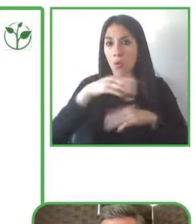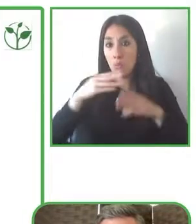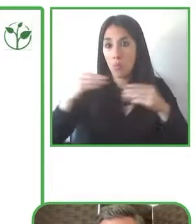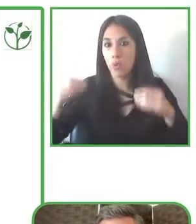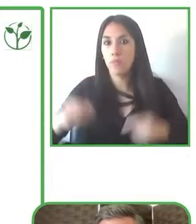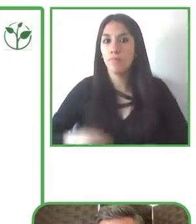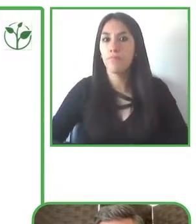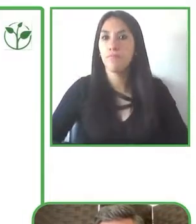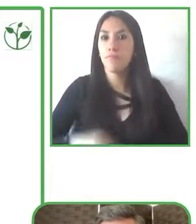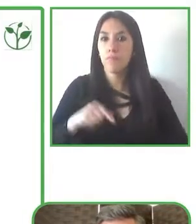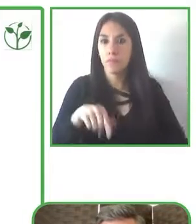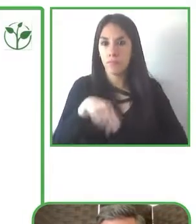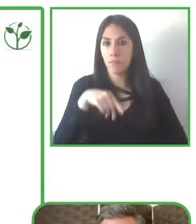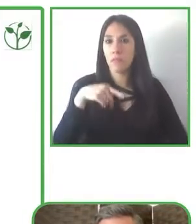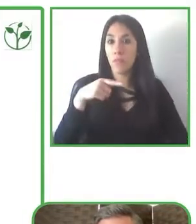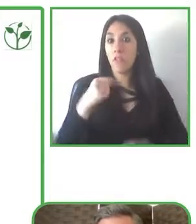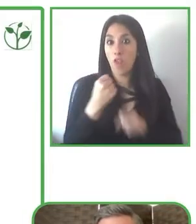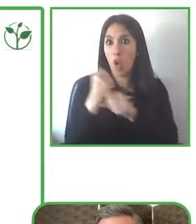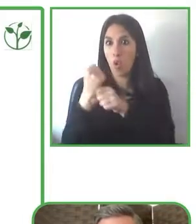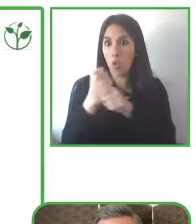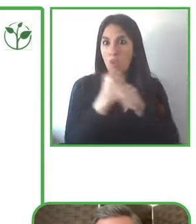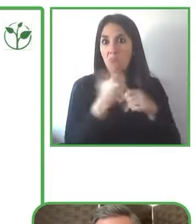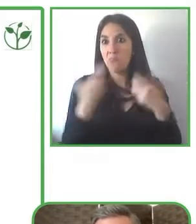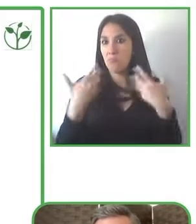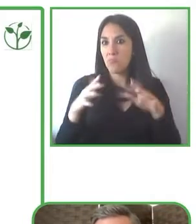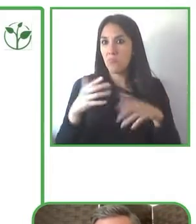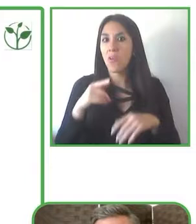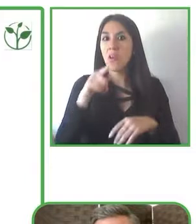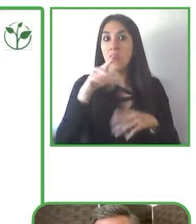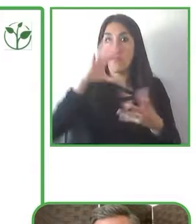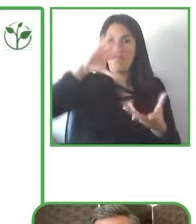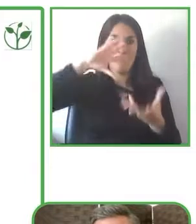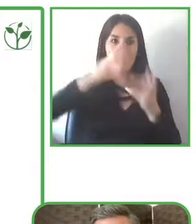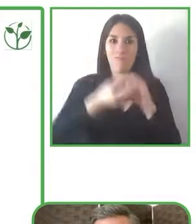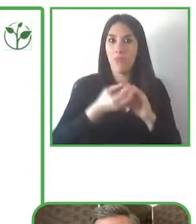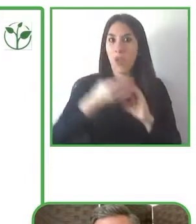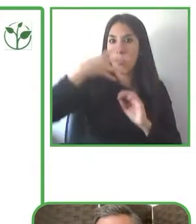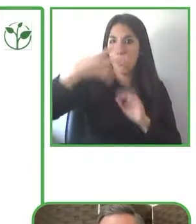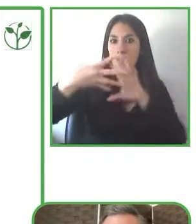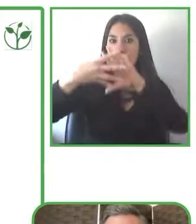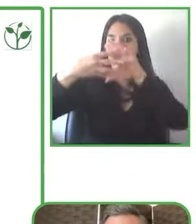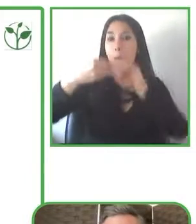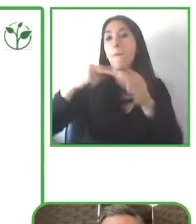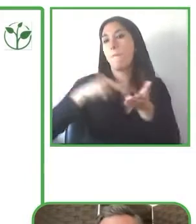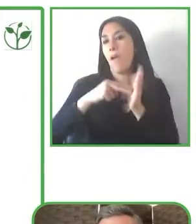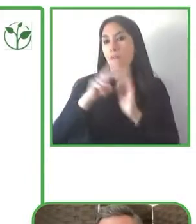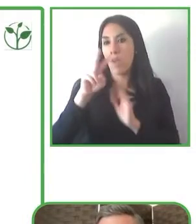And so together these 500 companies are leveraging their global